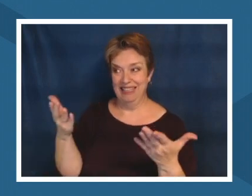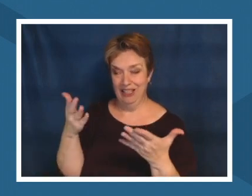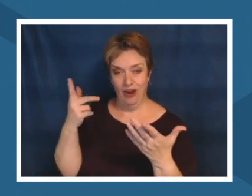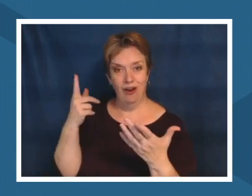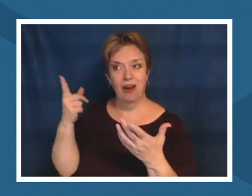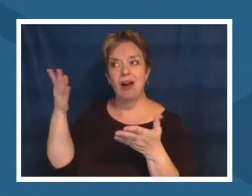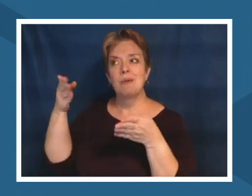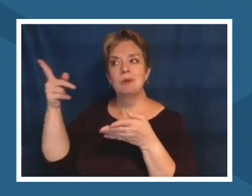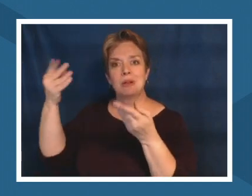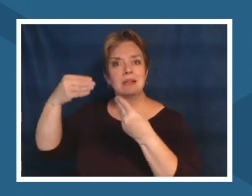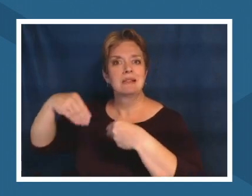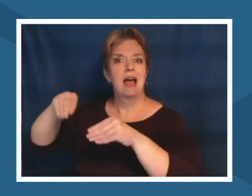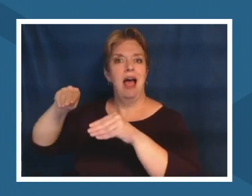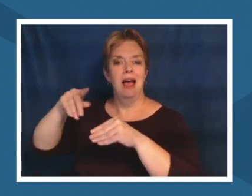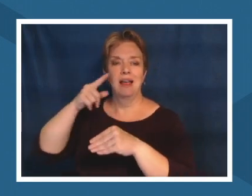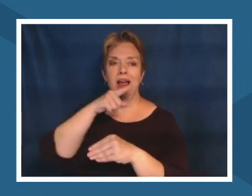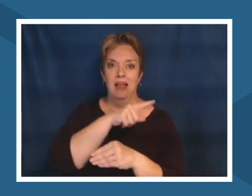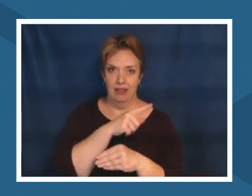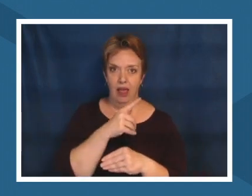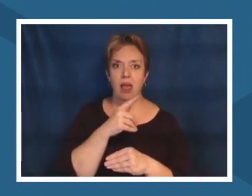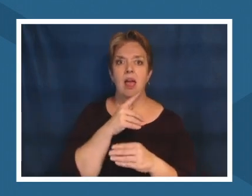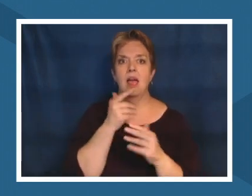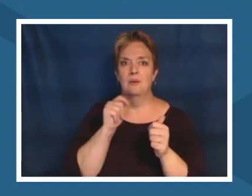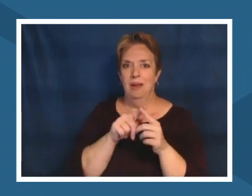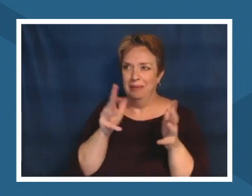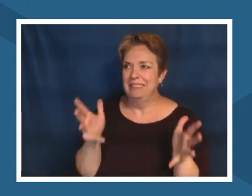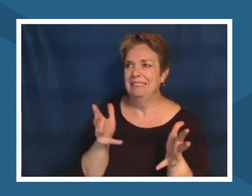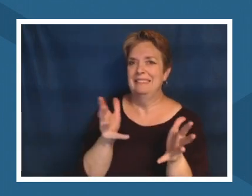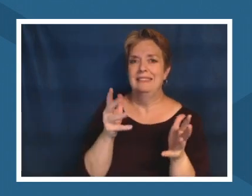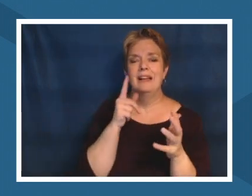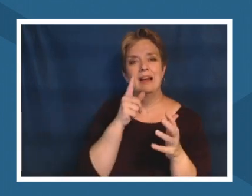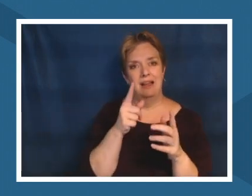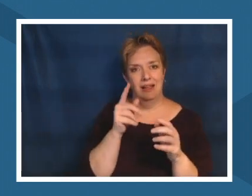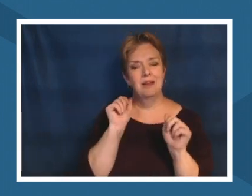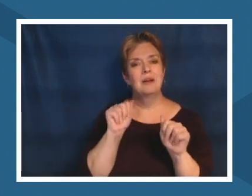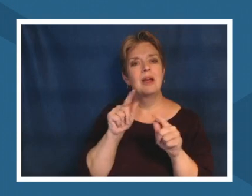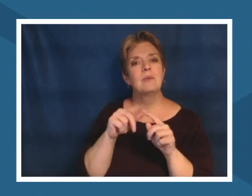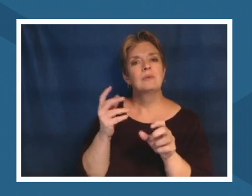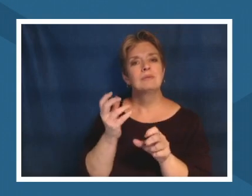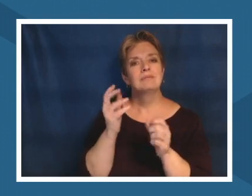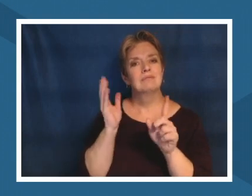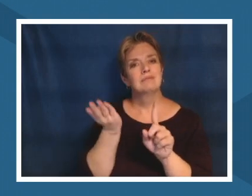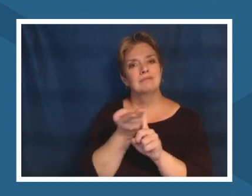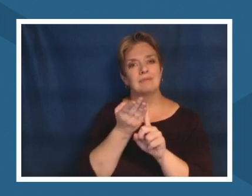that lake by a land trust and it's our newest state park in colorado and by